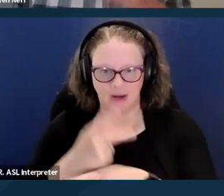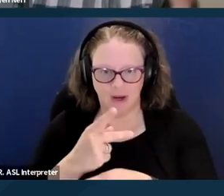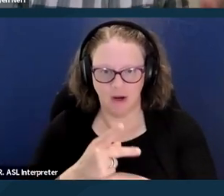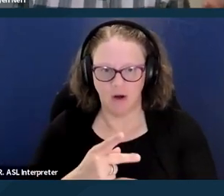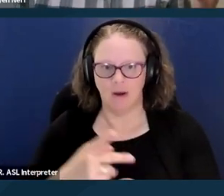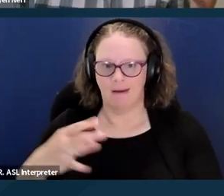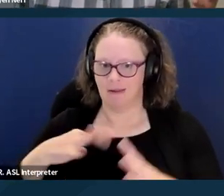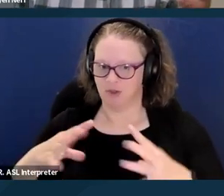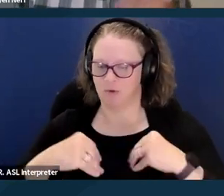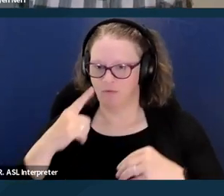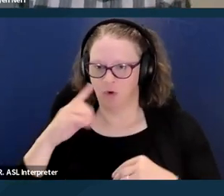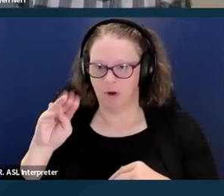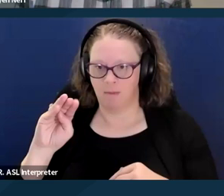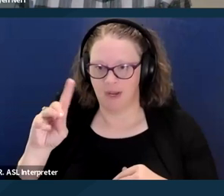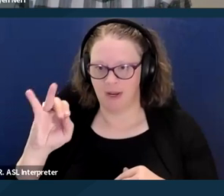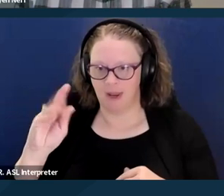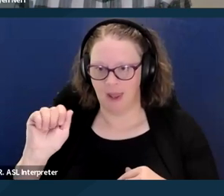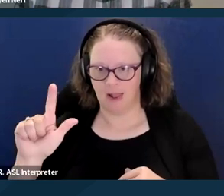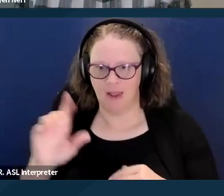and again, live in one of the counties that is required.